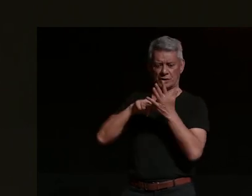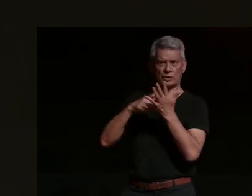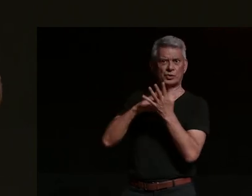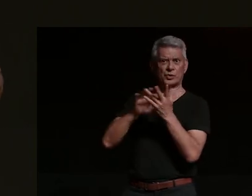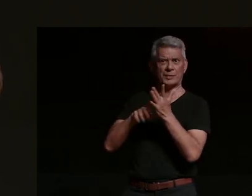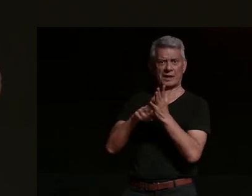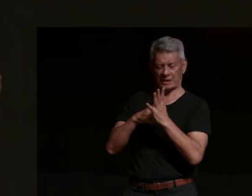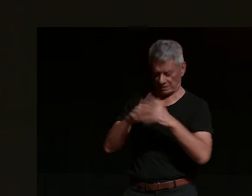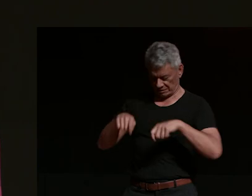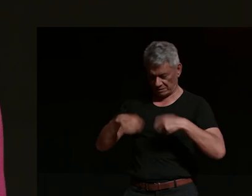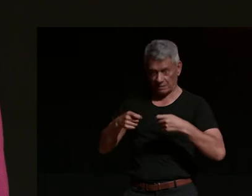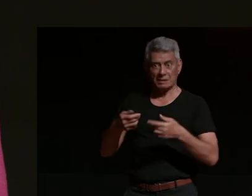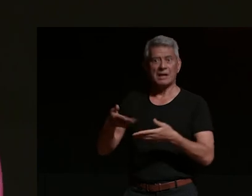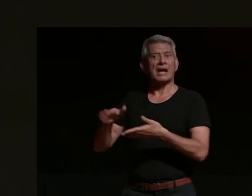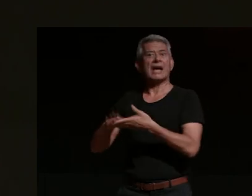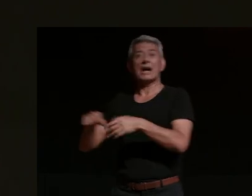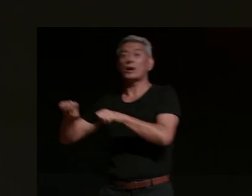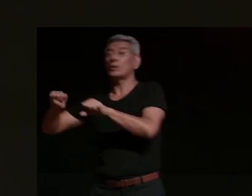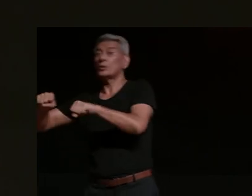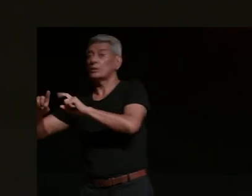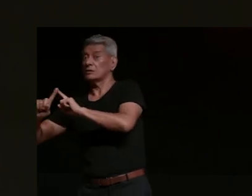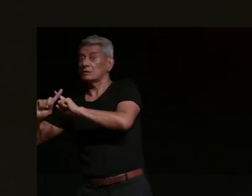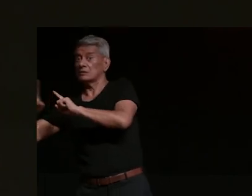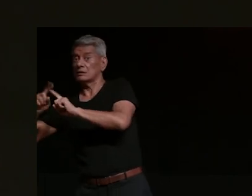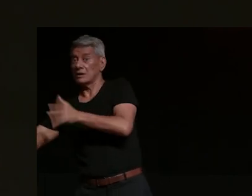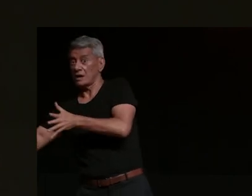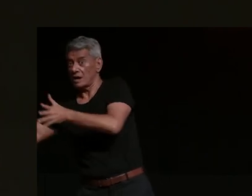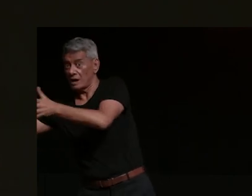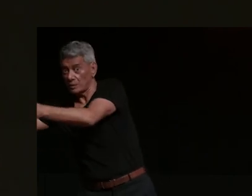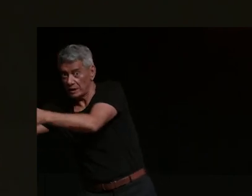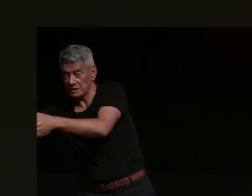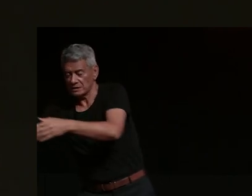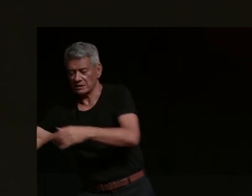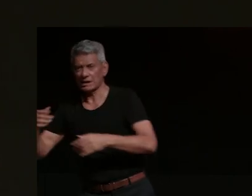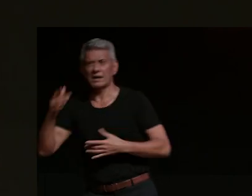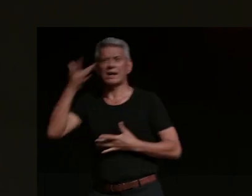i ride motorbikes on highways forgetting to remember that i could belong somewhere